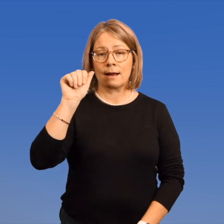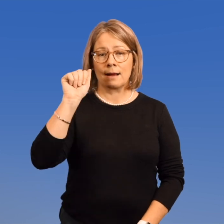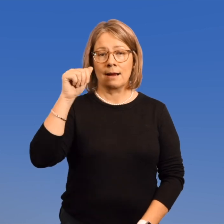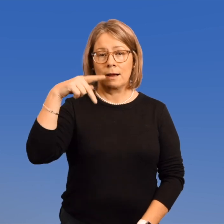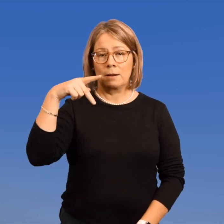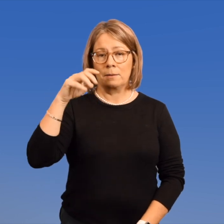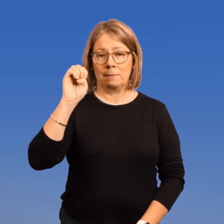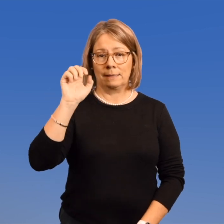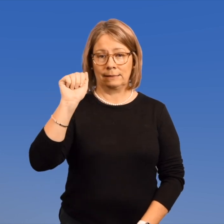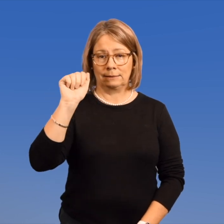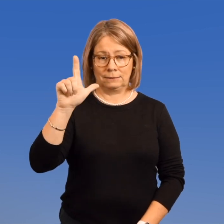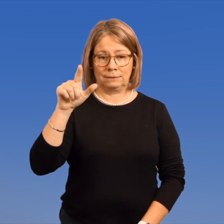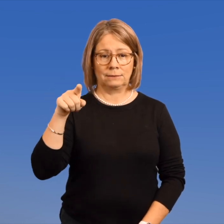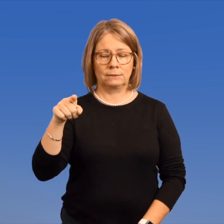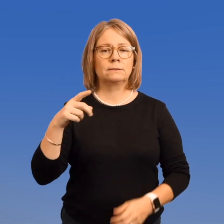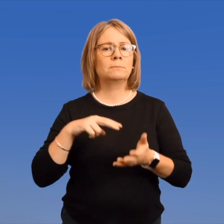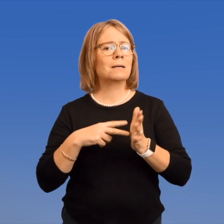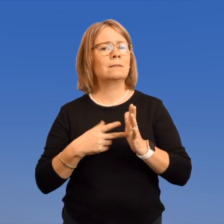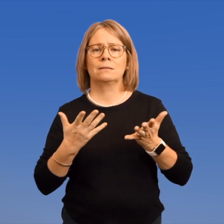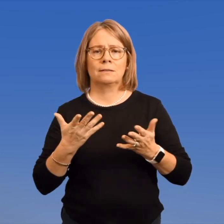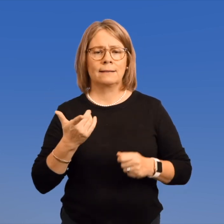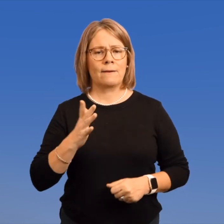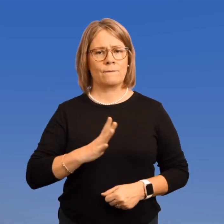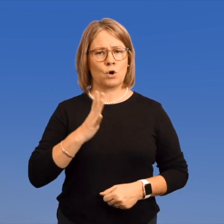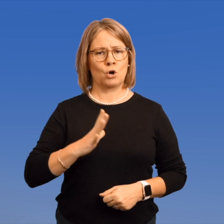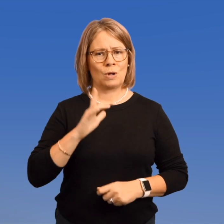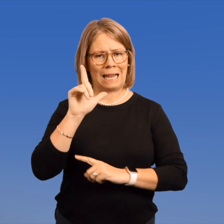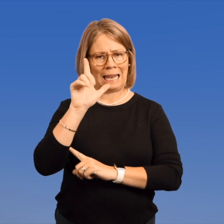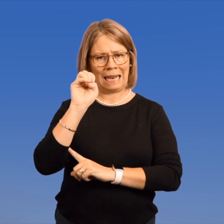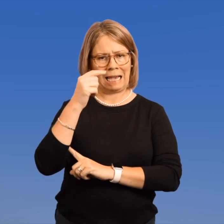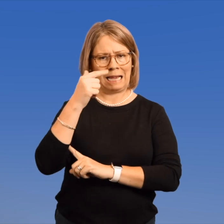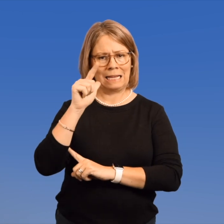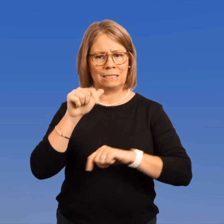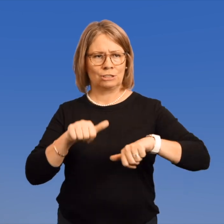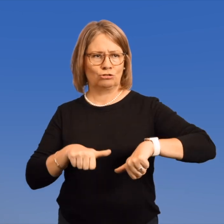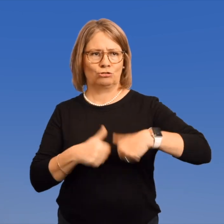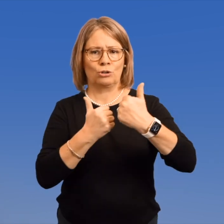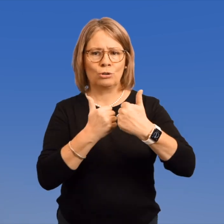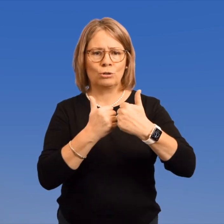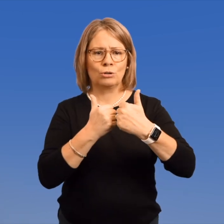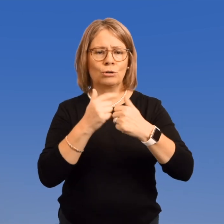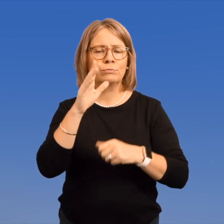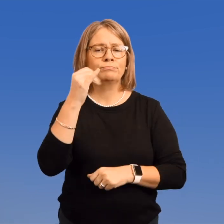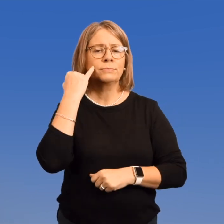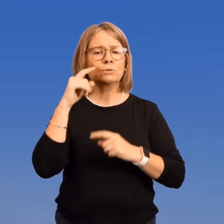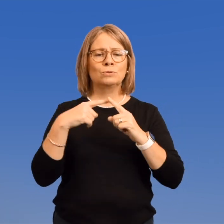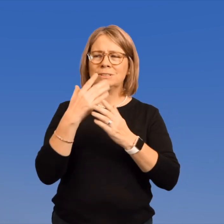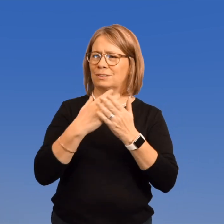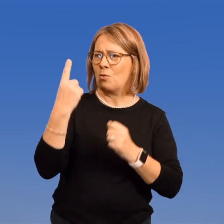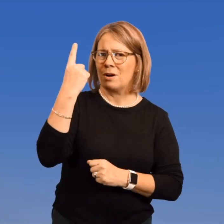Appeal, a formal legal challenge that can be made